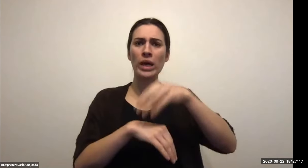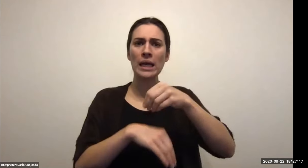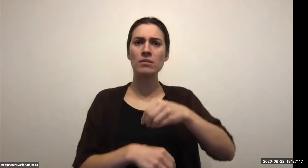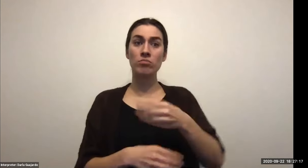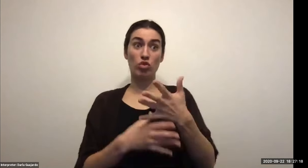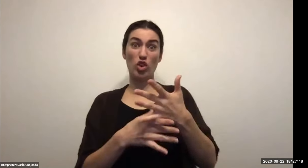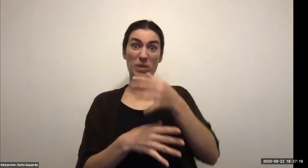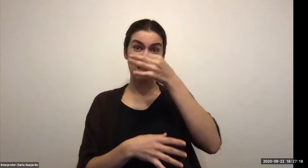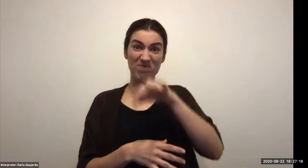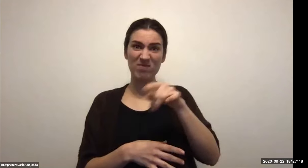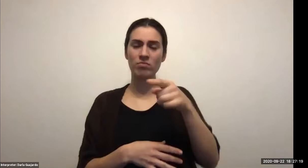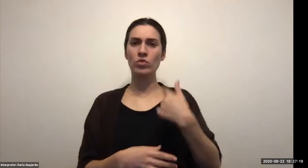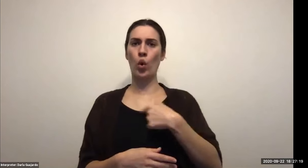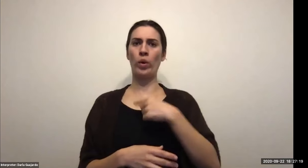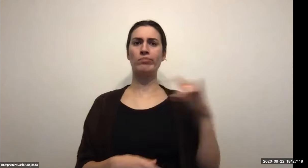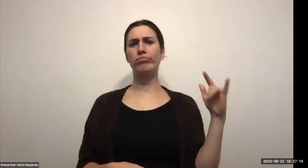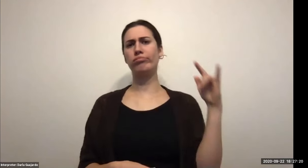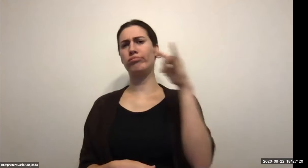Keith Wolling: What categories or time really into